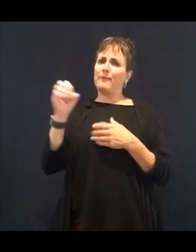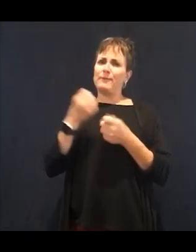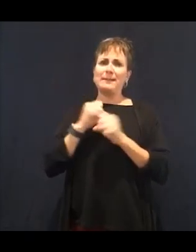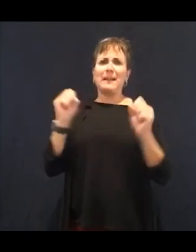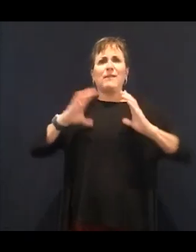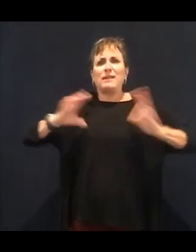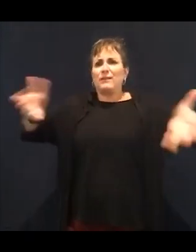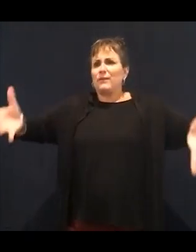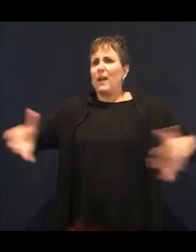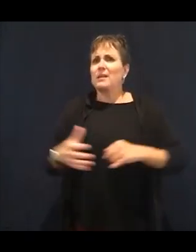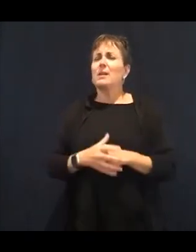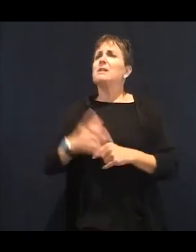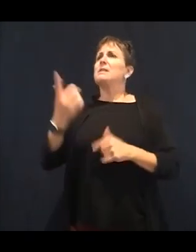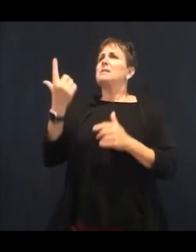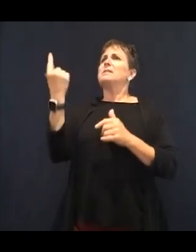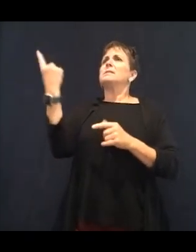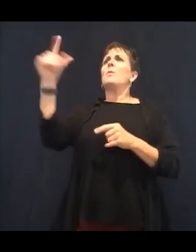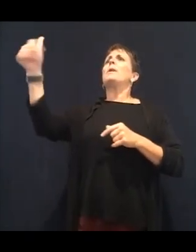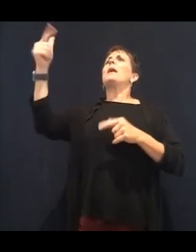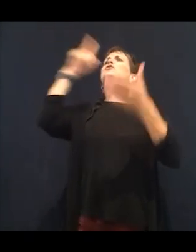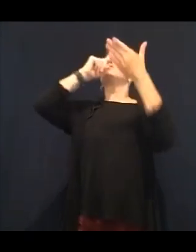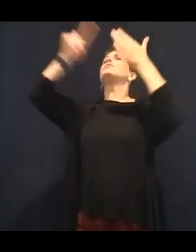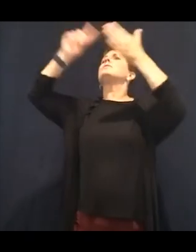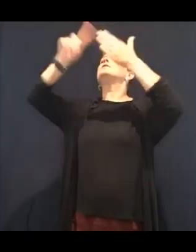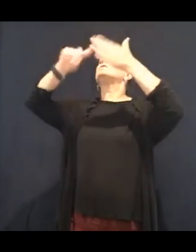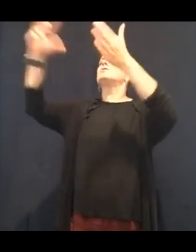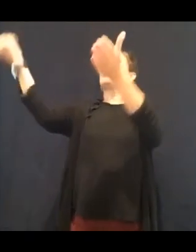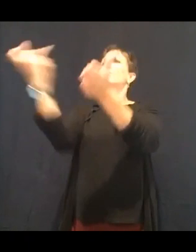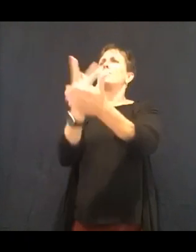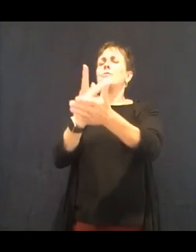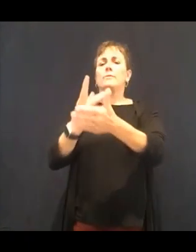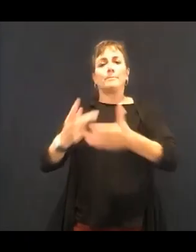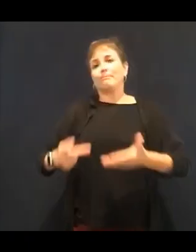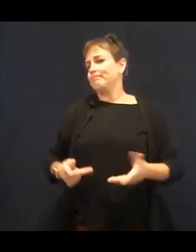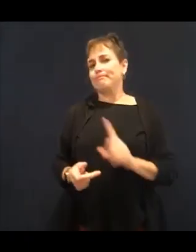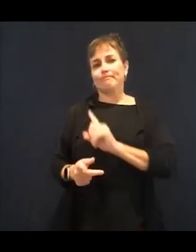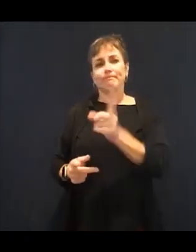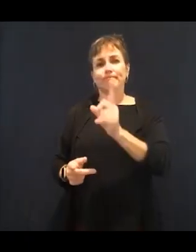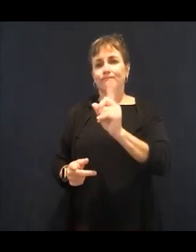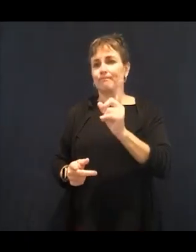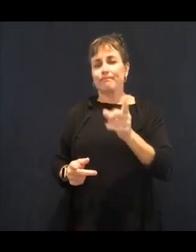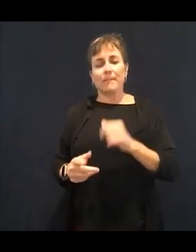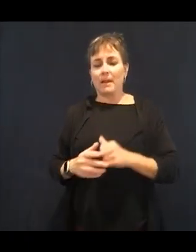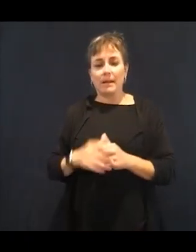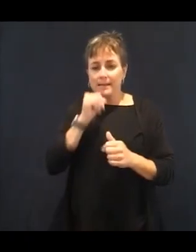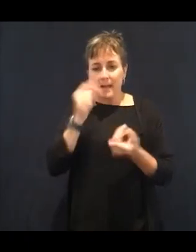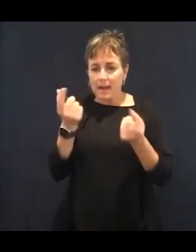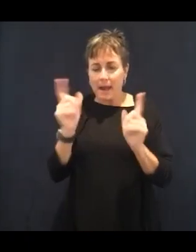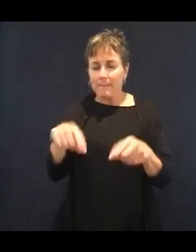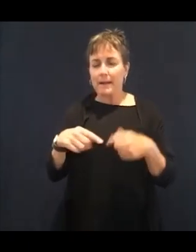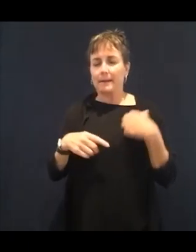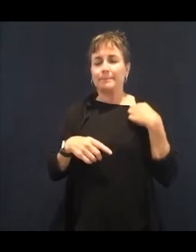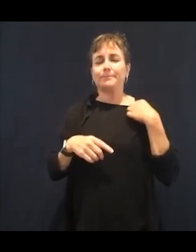the research out there. They do small research in small